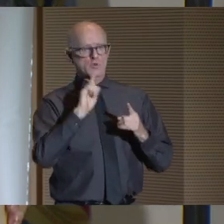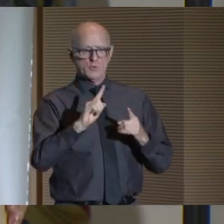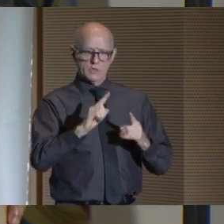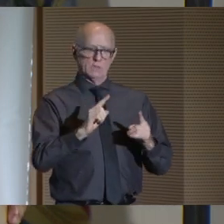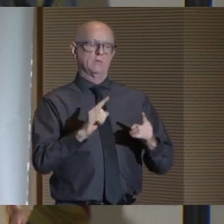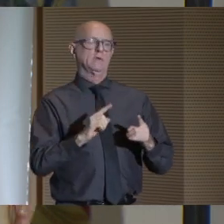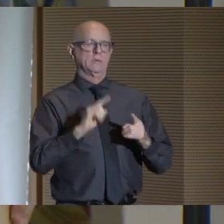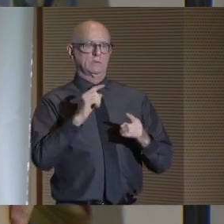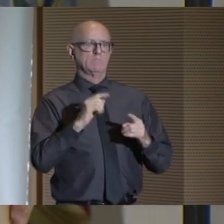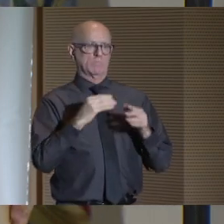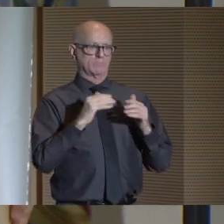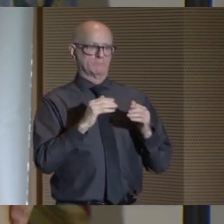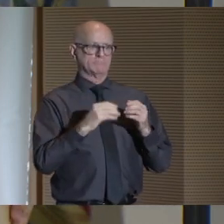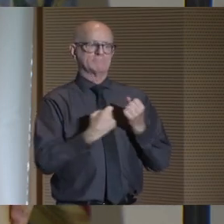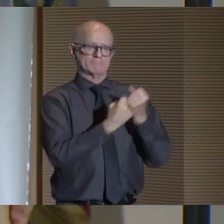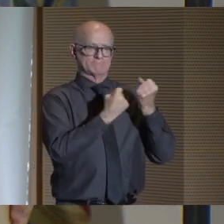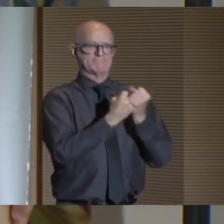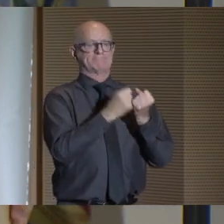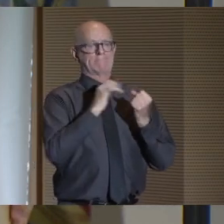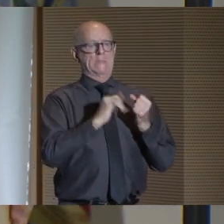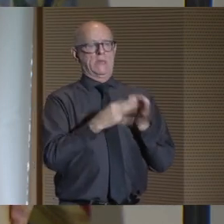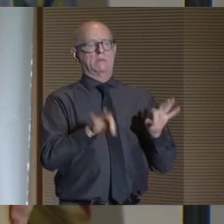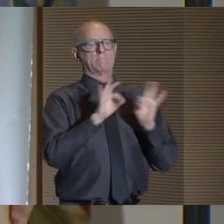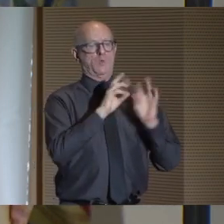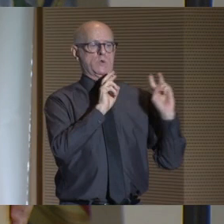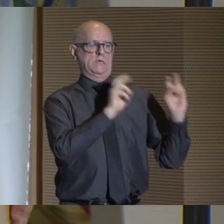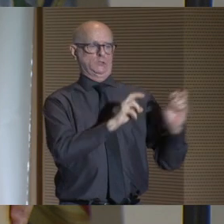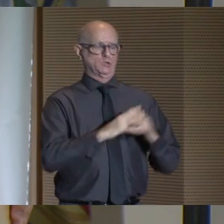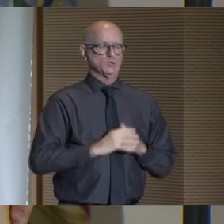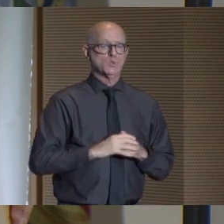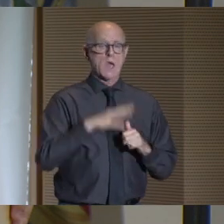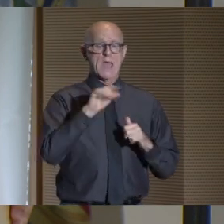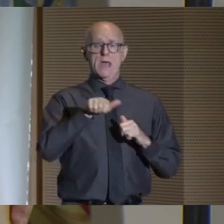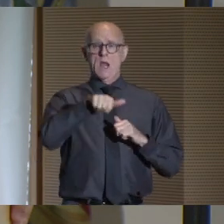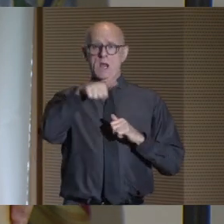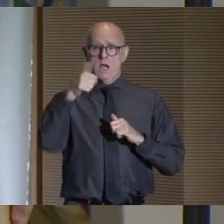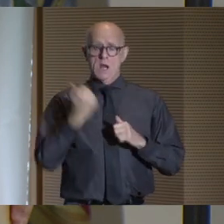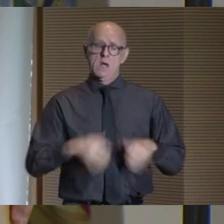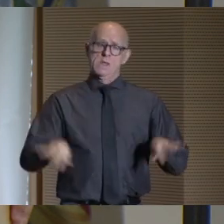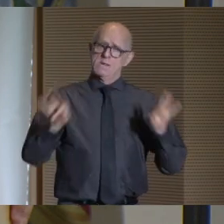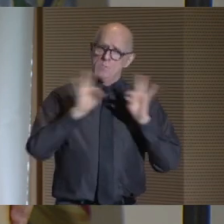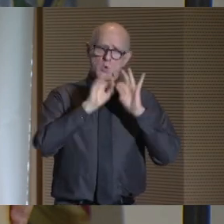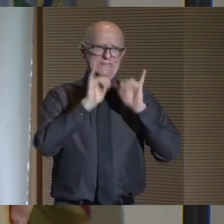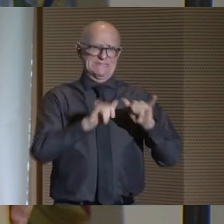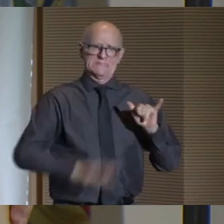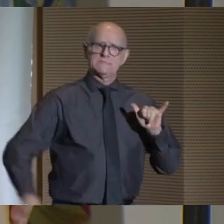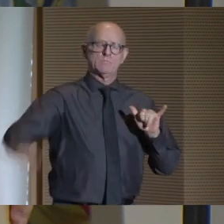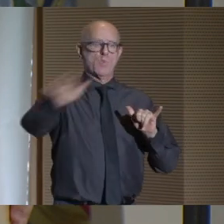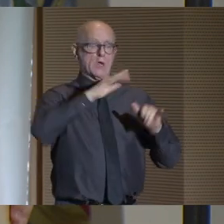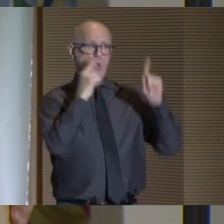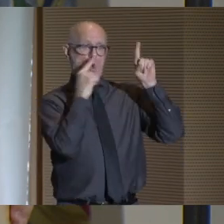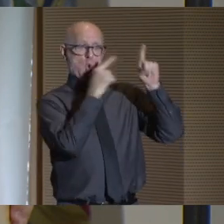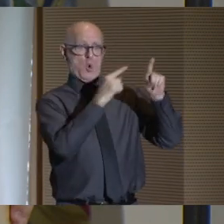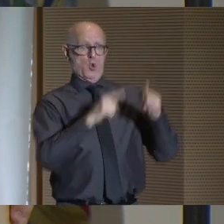in moving this important issue forward. Another crucial system-wide goal for the coming year